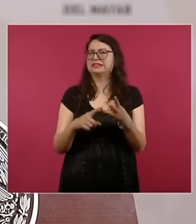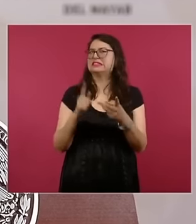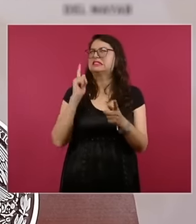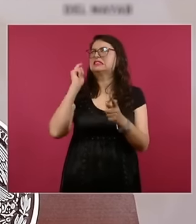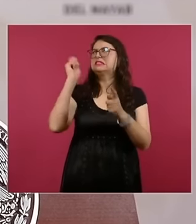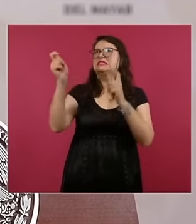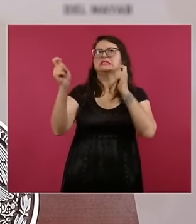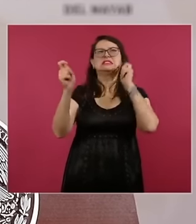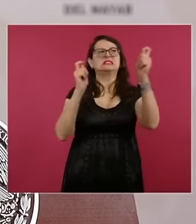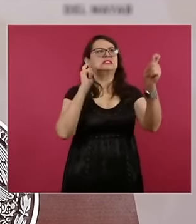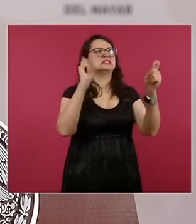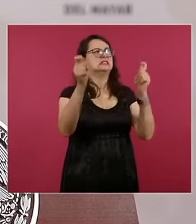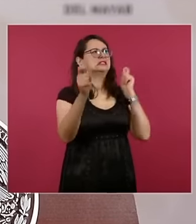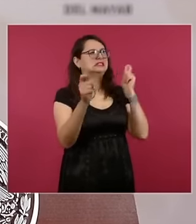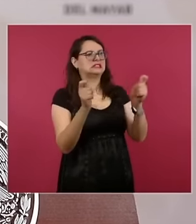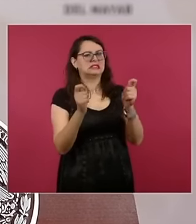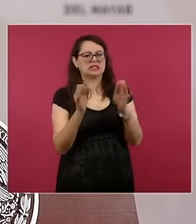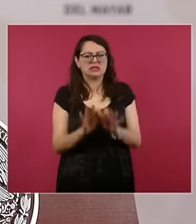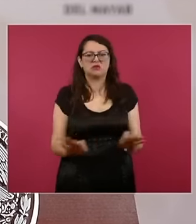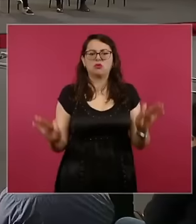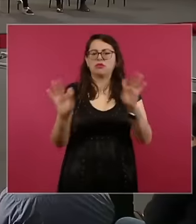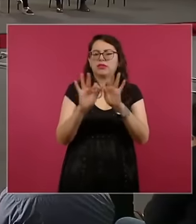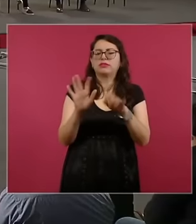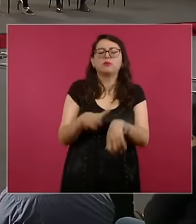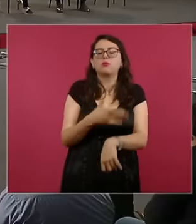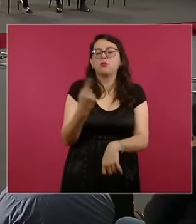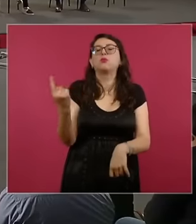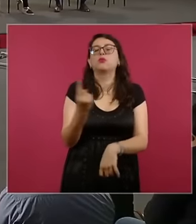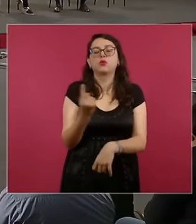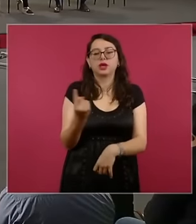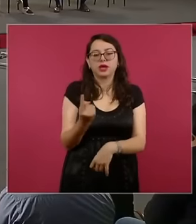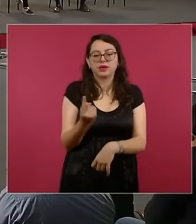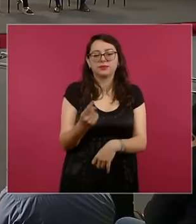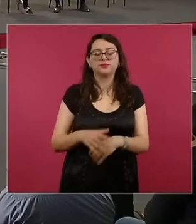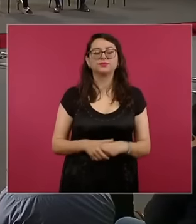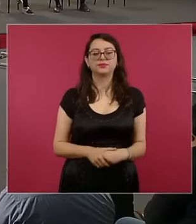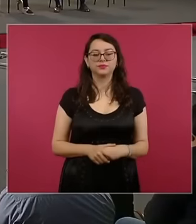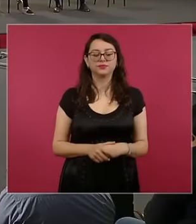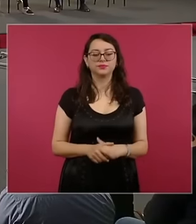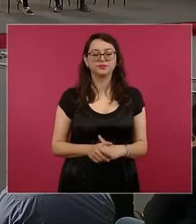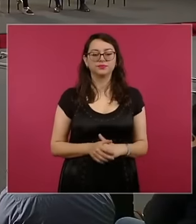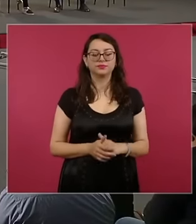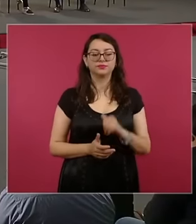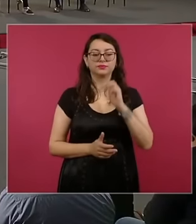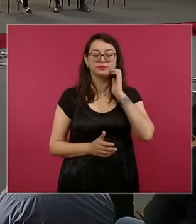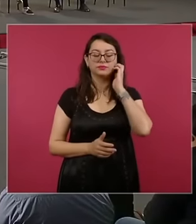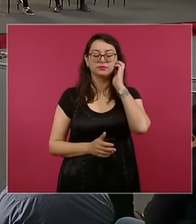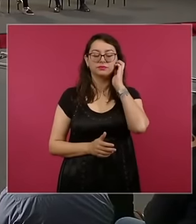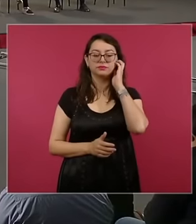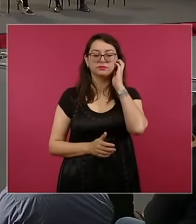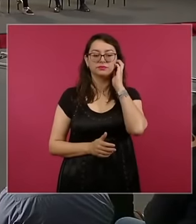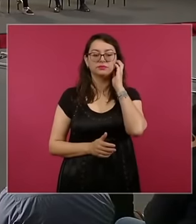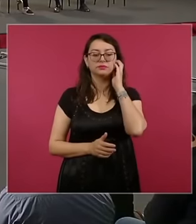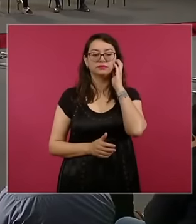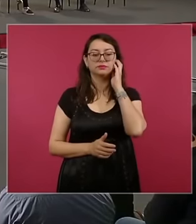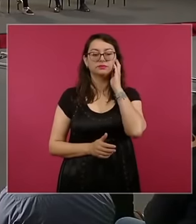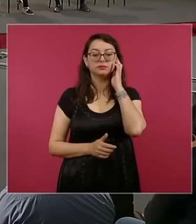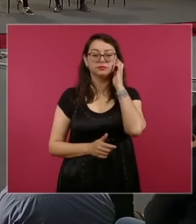we call stellar physics so uh Uh well to start in that image on the